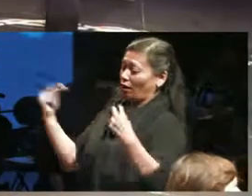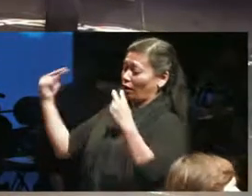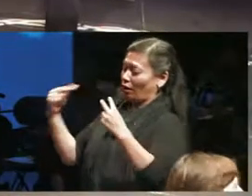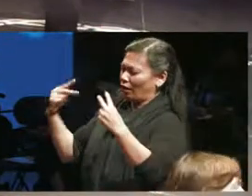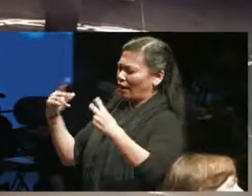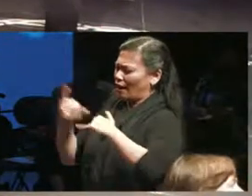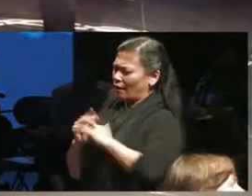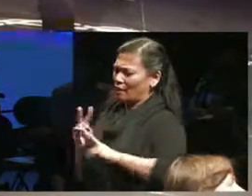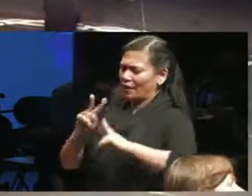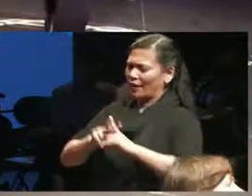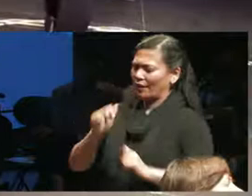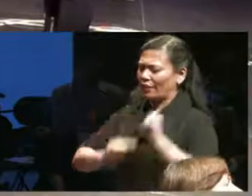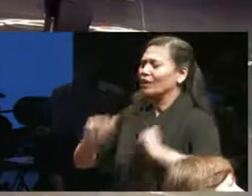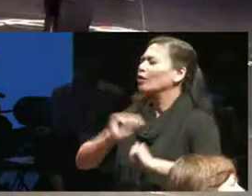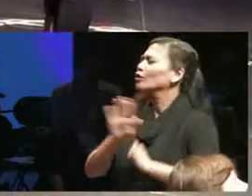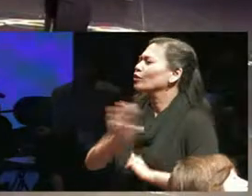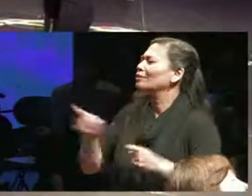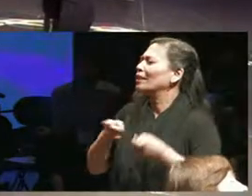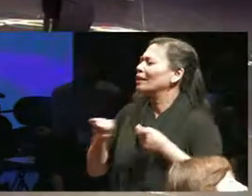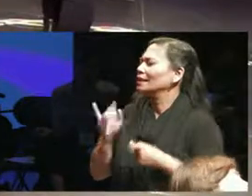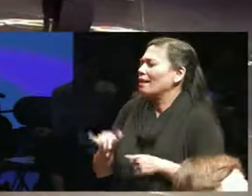to that question but I'll just leave it there and well